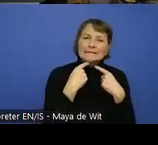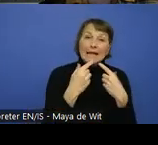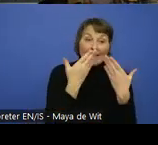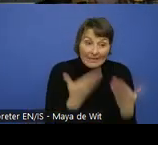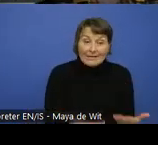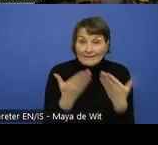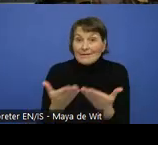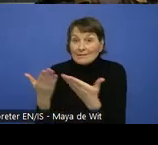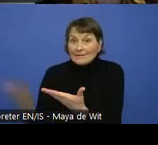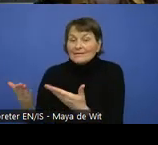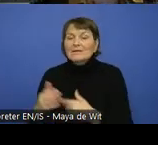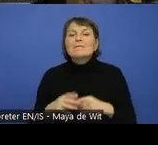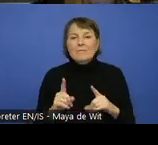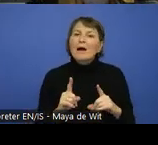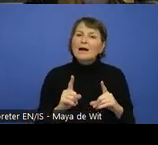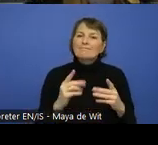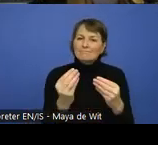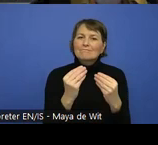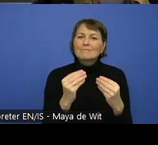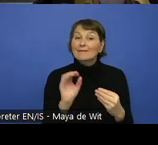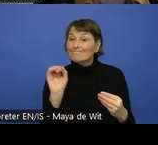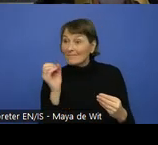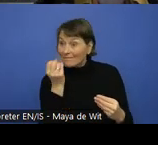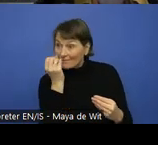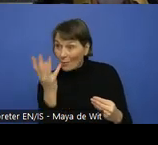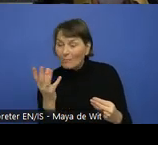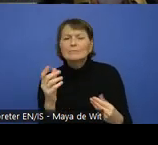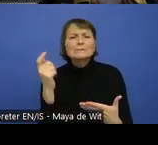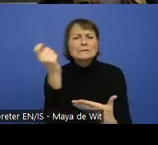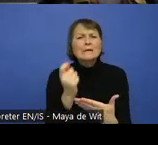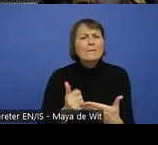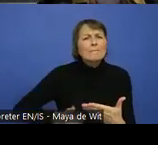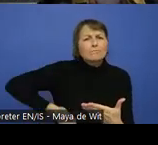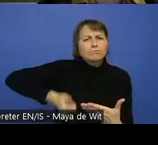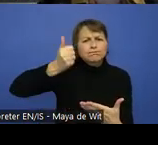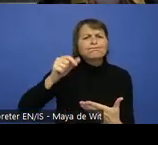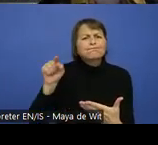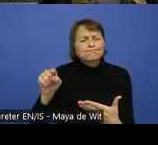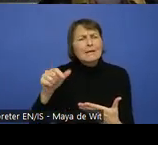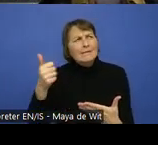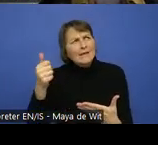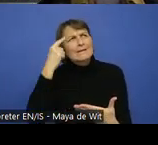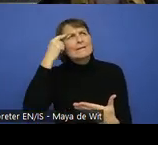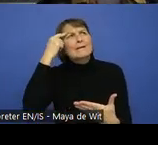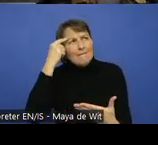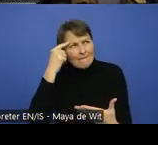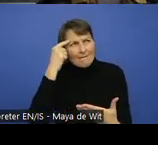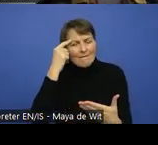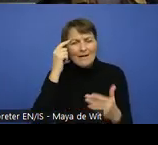In this case we do give designers a perspective on how they could make their imaginary appealing